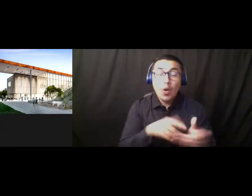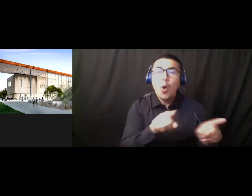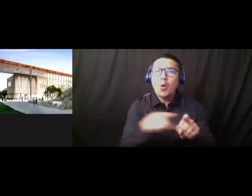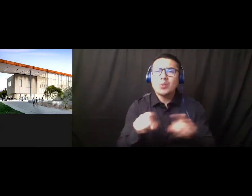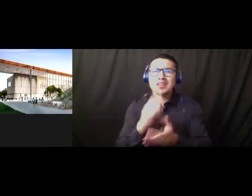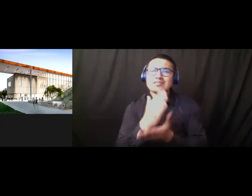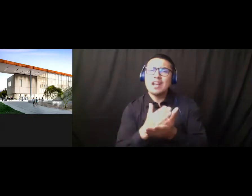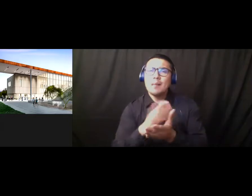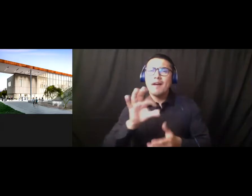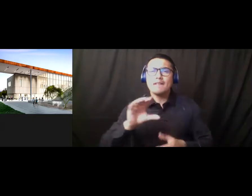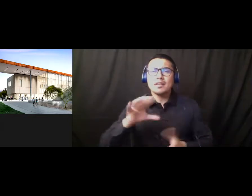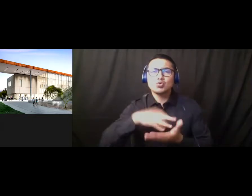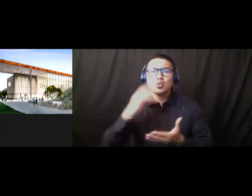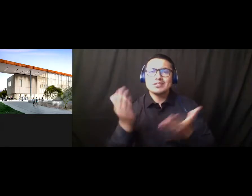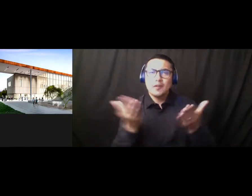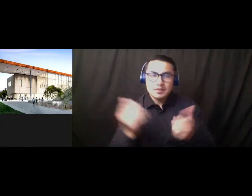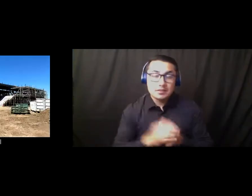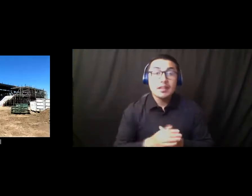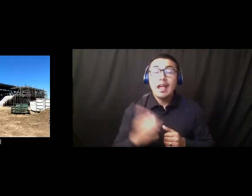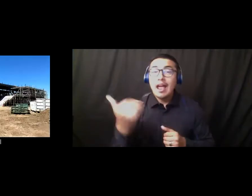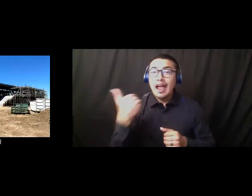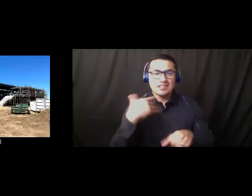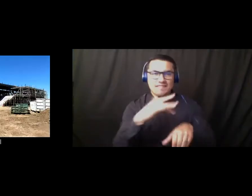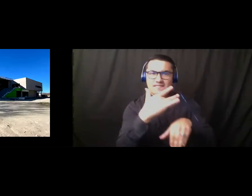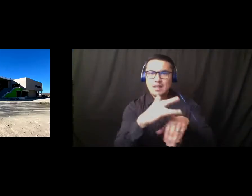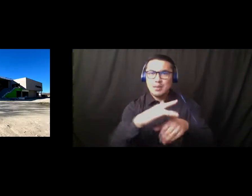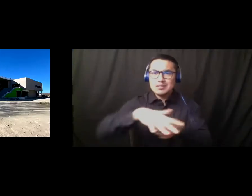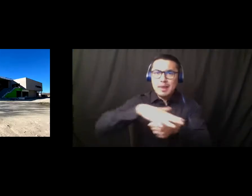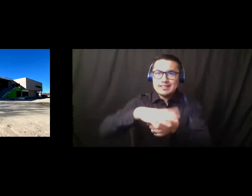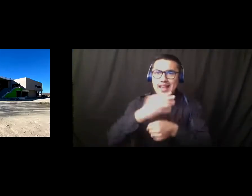It has instructional spaces and faculty offices. The building will be complete